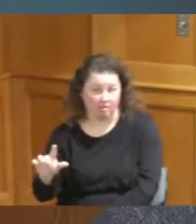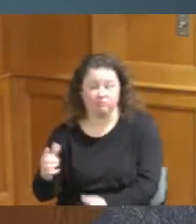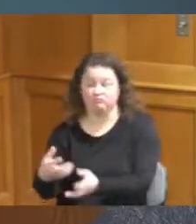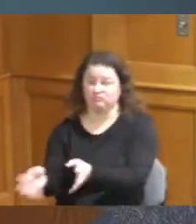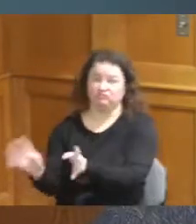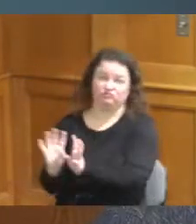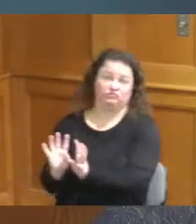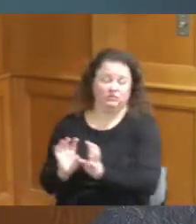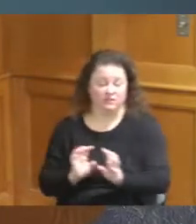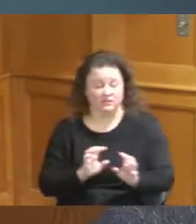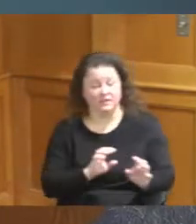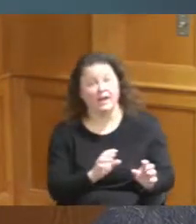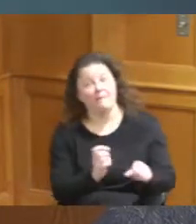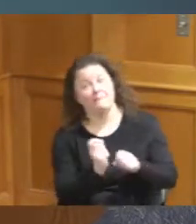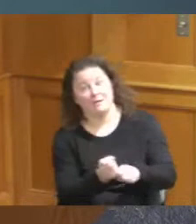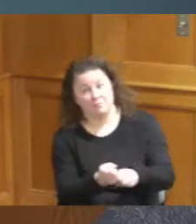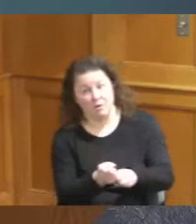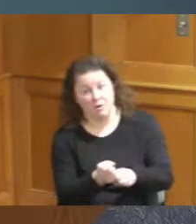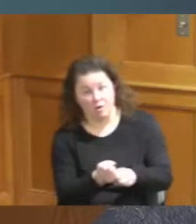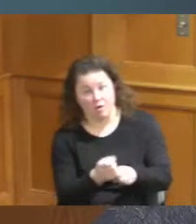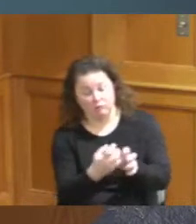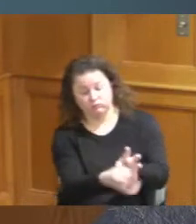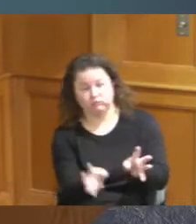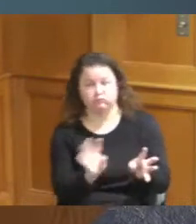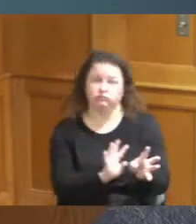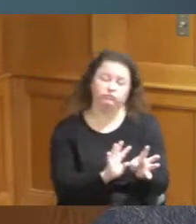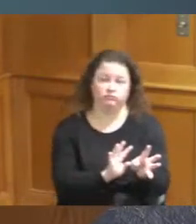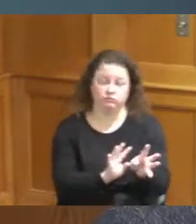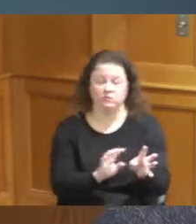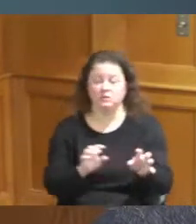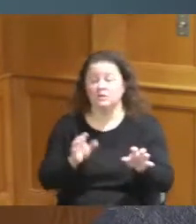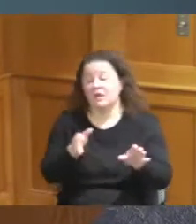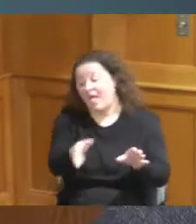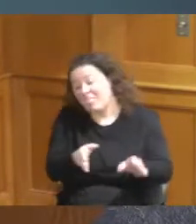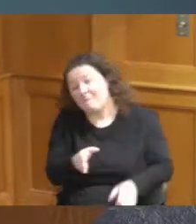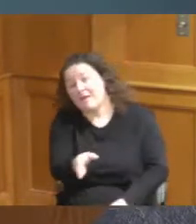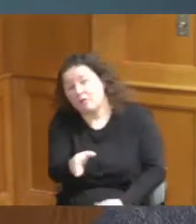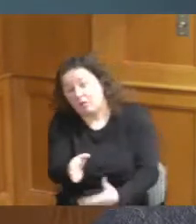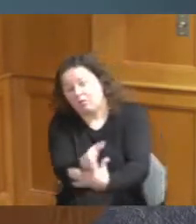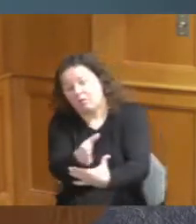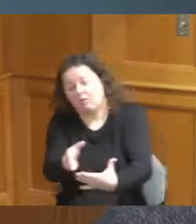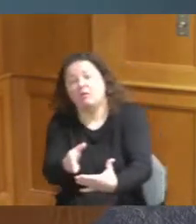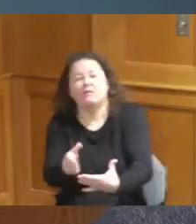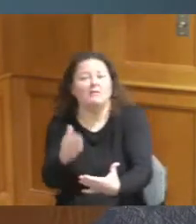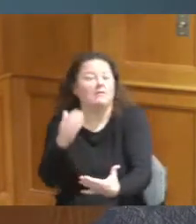and where it's placed where slaves came over I don't know how they got over because they didn't